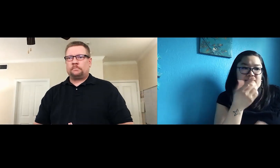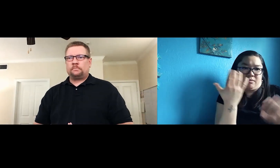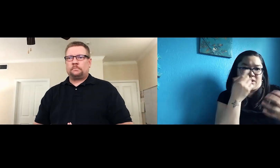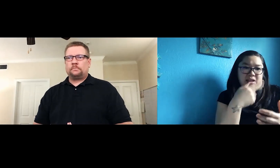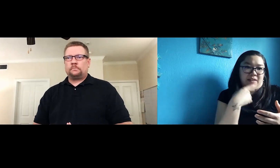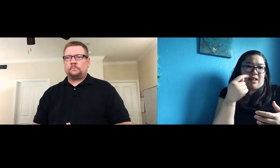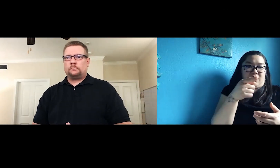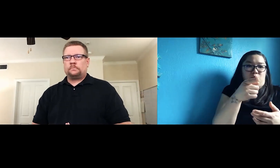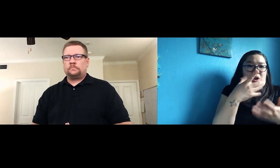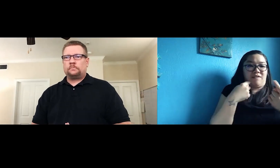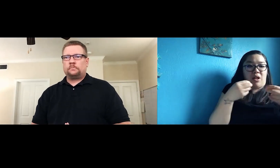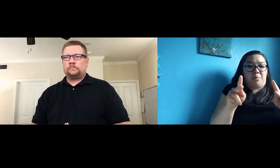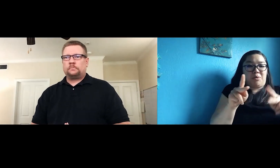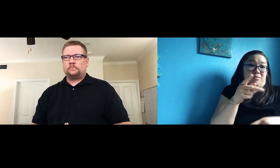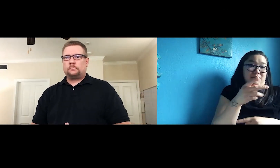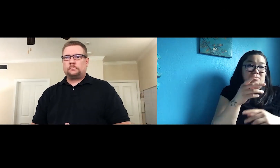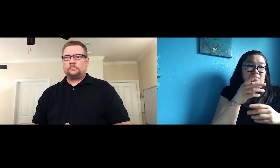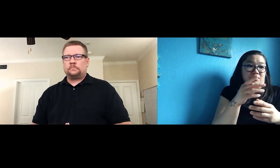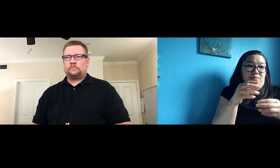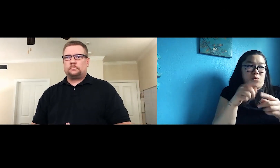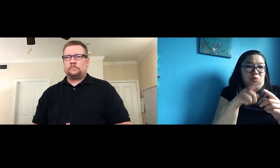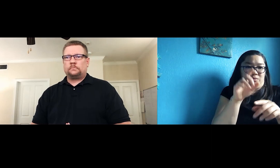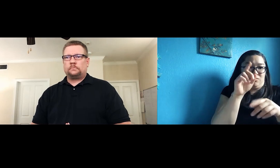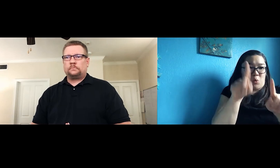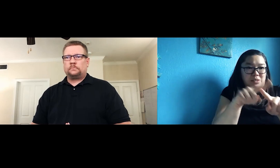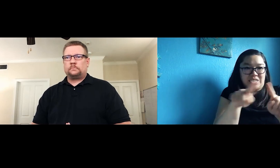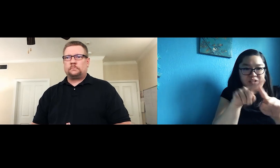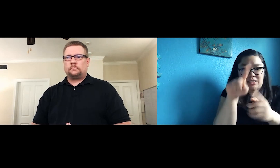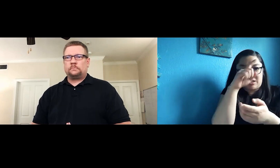It’s amazing that you had the opportunity to go to so many